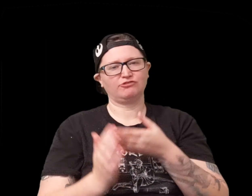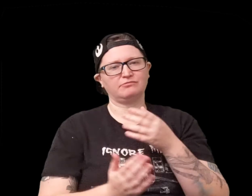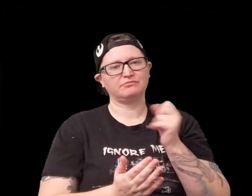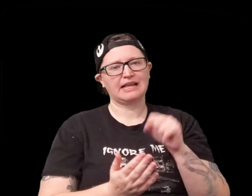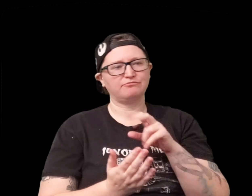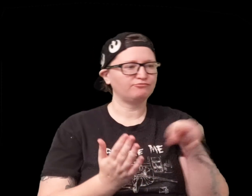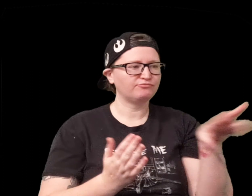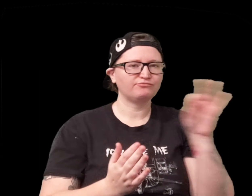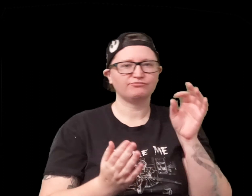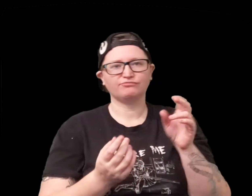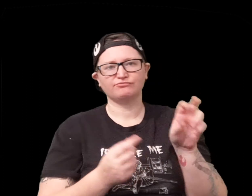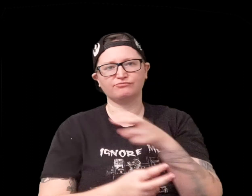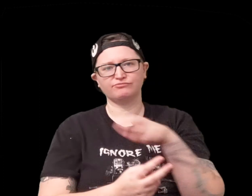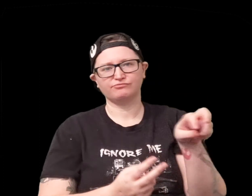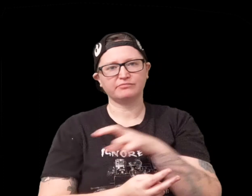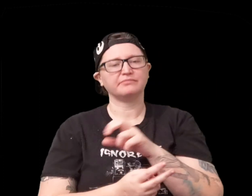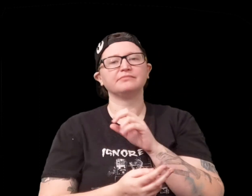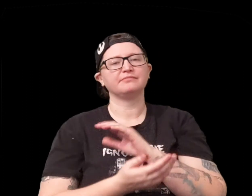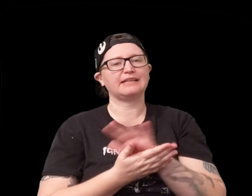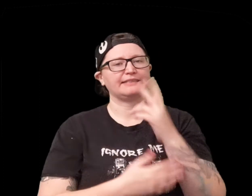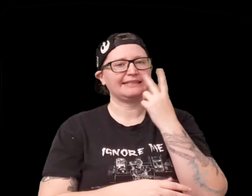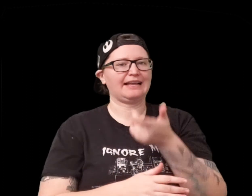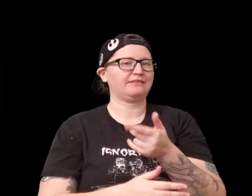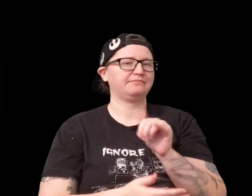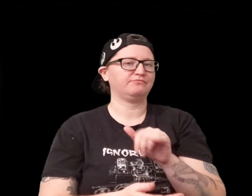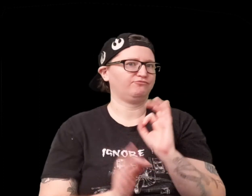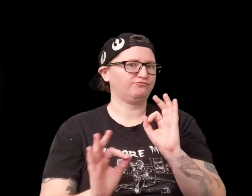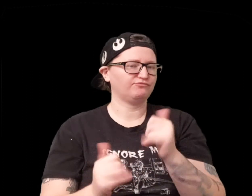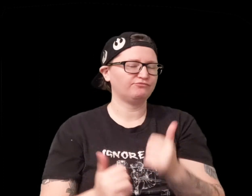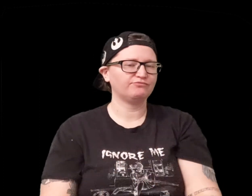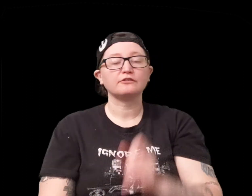nice to just have that there ready to use and you can convert if you needed to so nice to see that